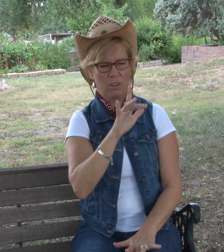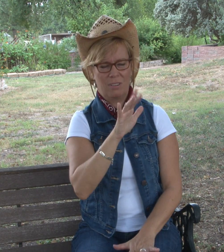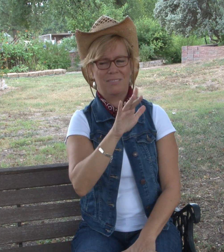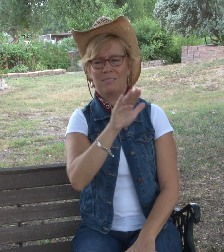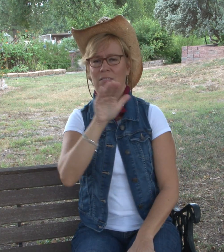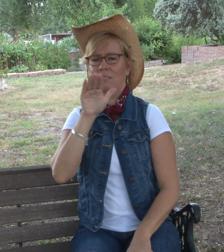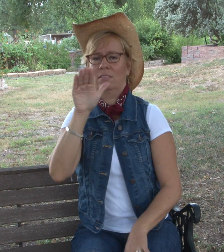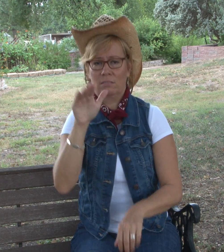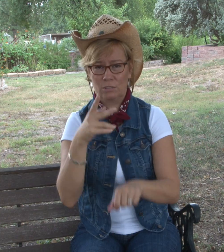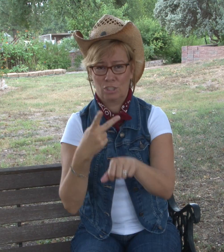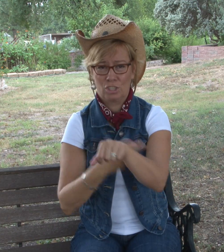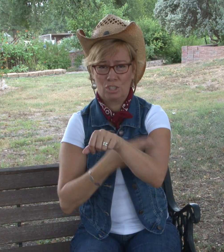but Templeton wanted nothing to do with him and then he went